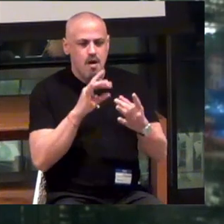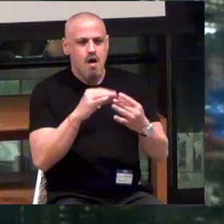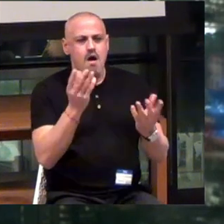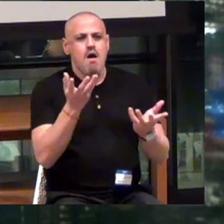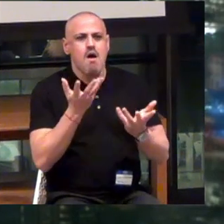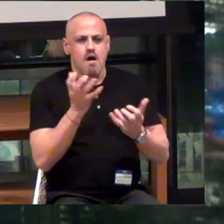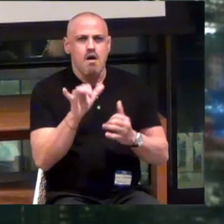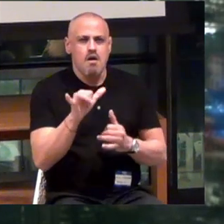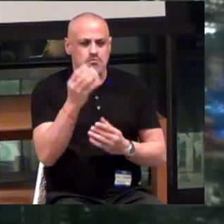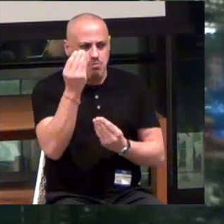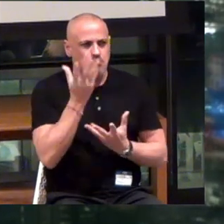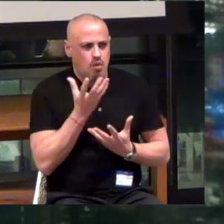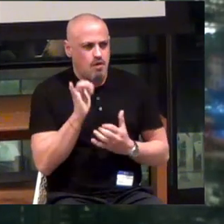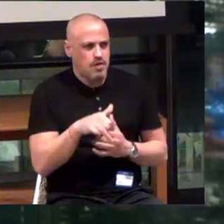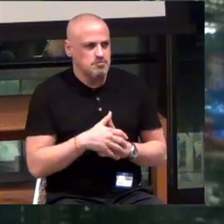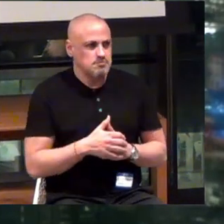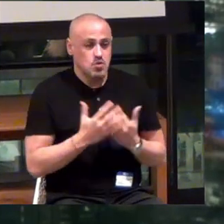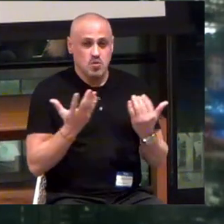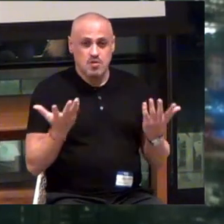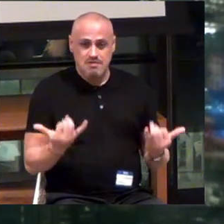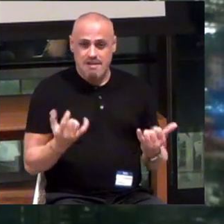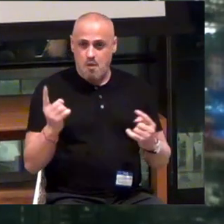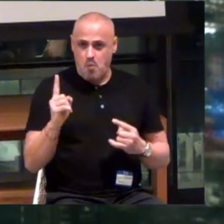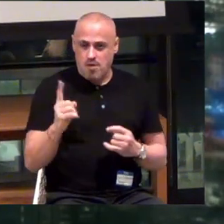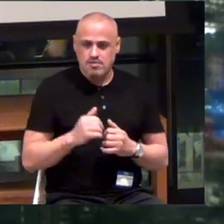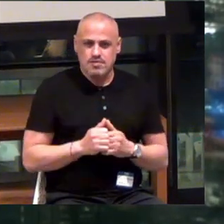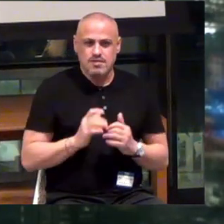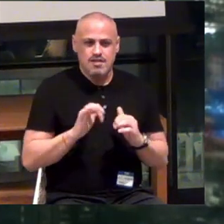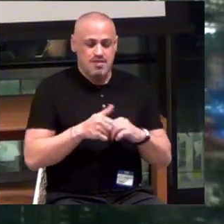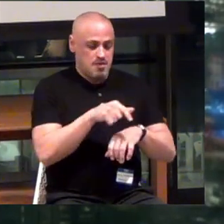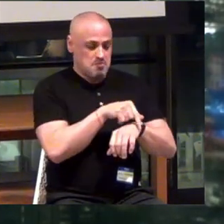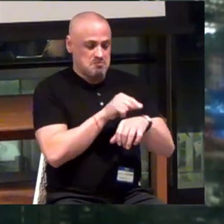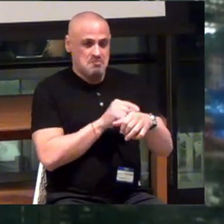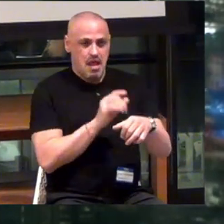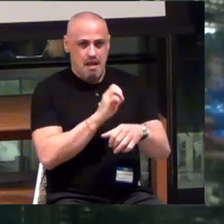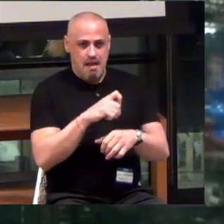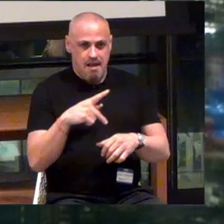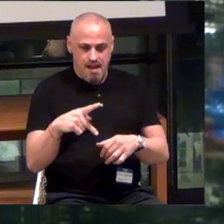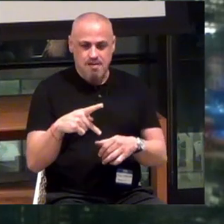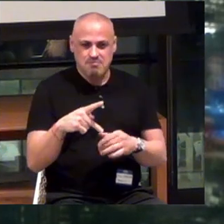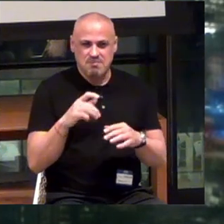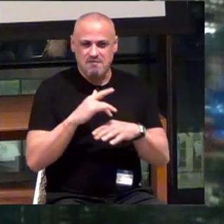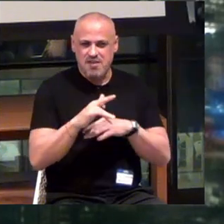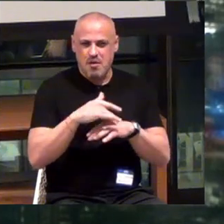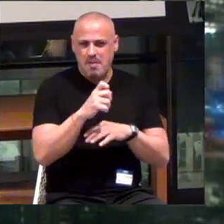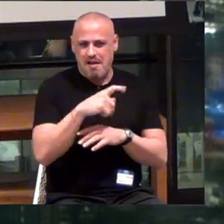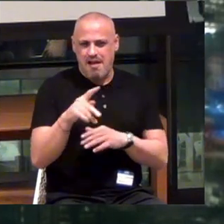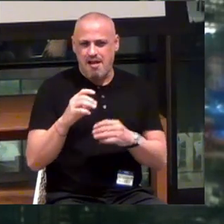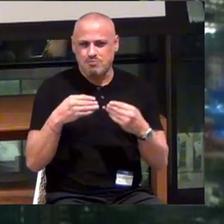Now where are we? The WayBand app is available in the App Store. We have a navigation app.